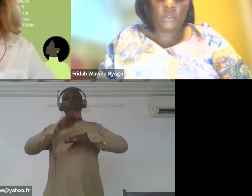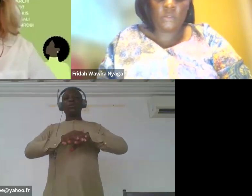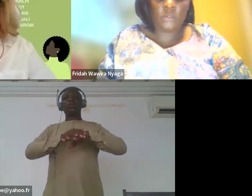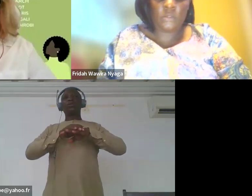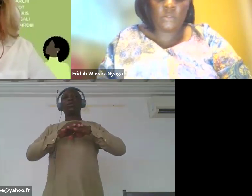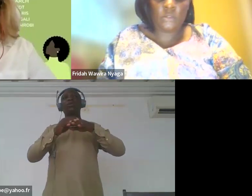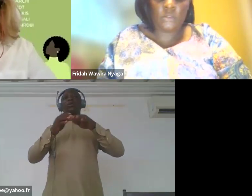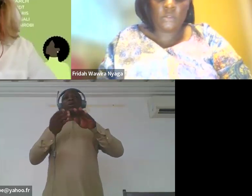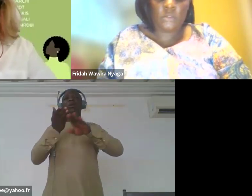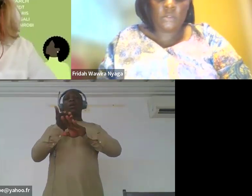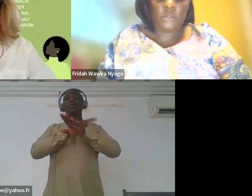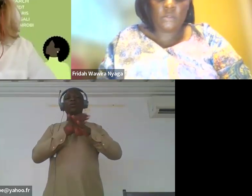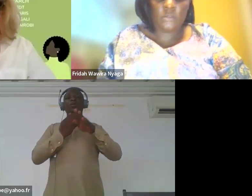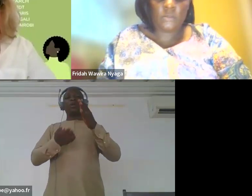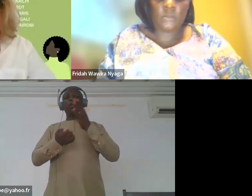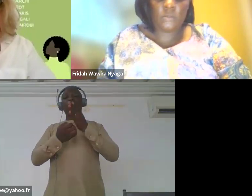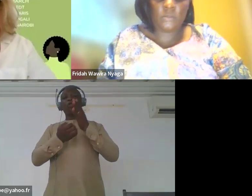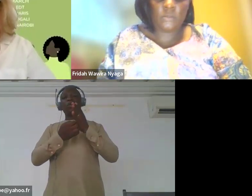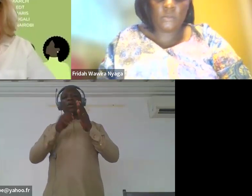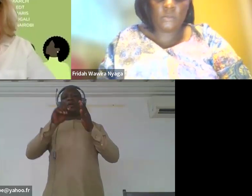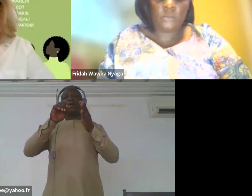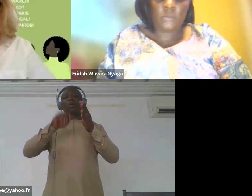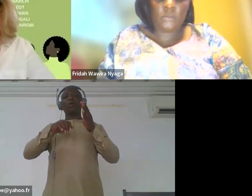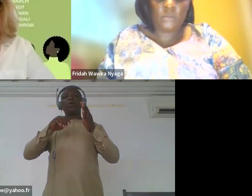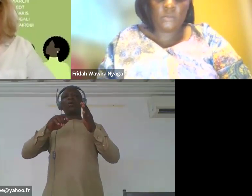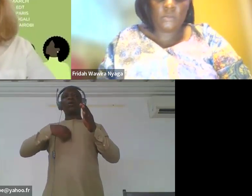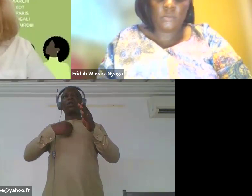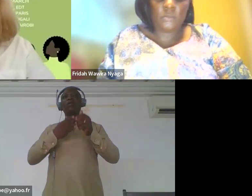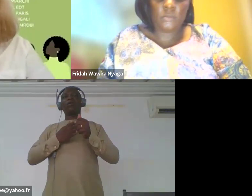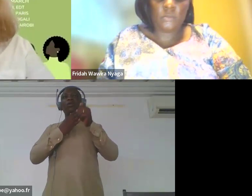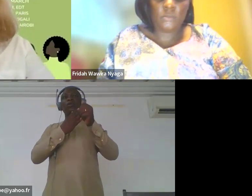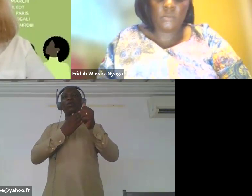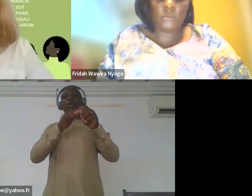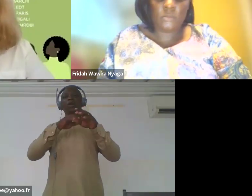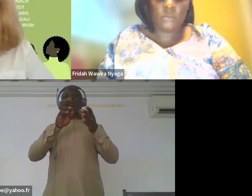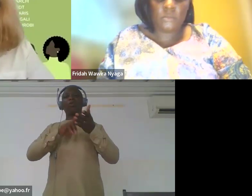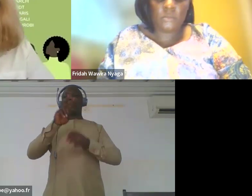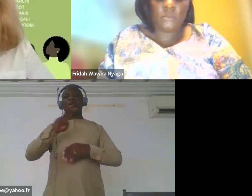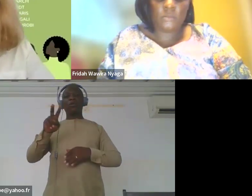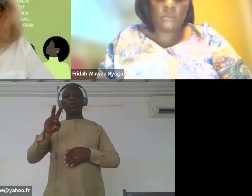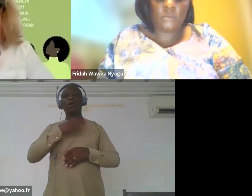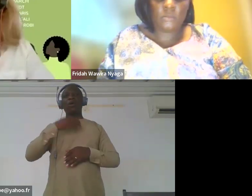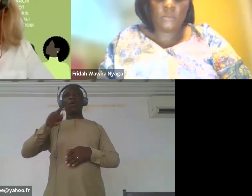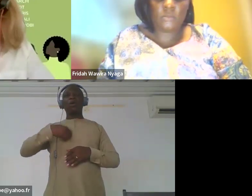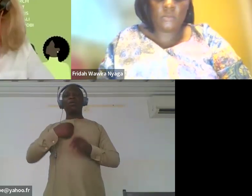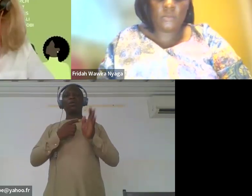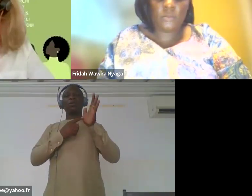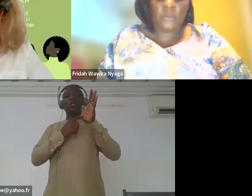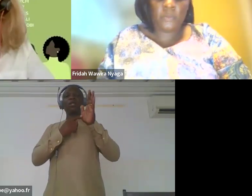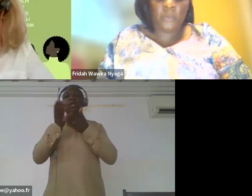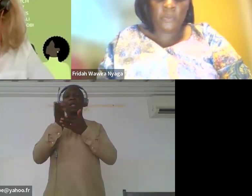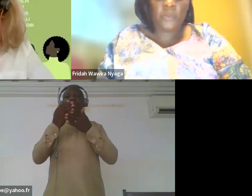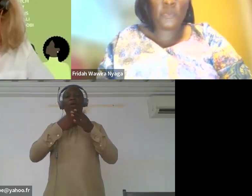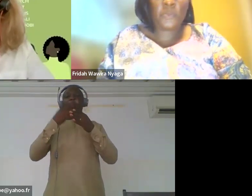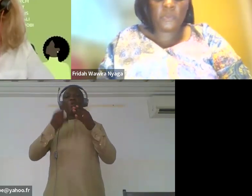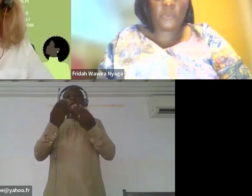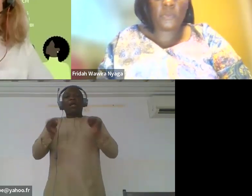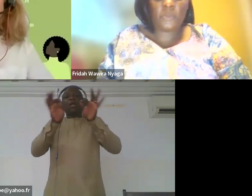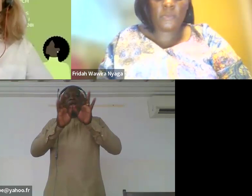that COVAW undertook in 2022 and to give us some key results.